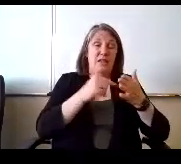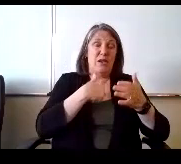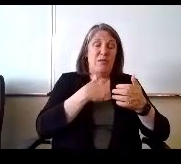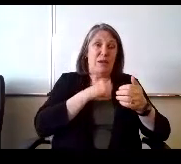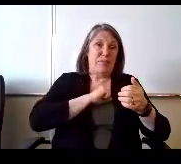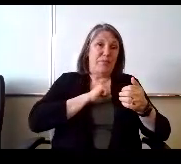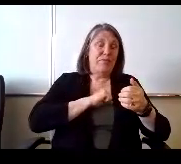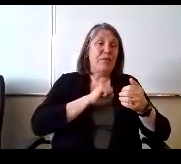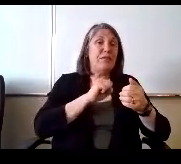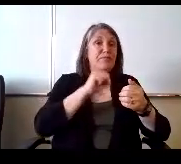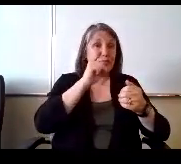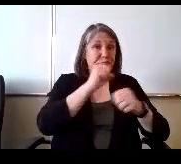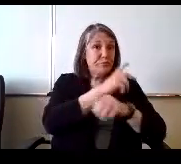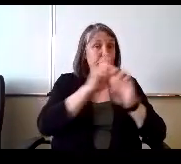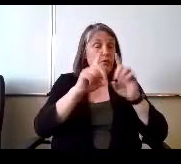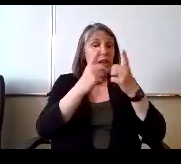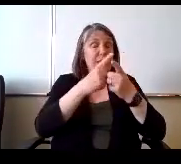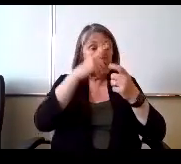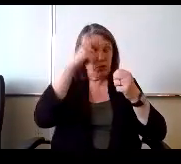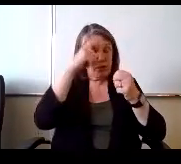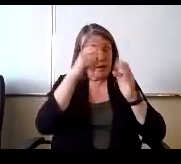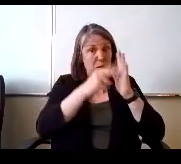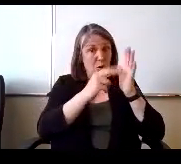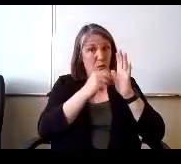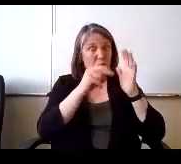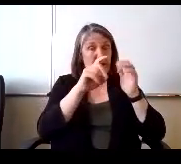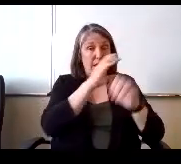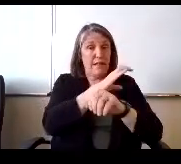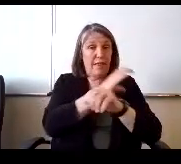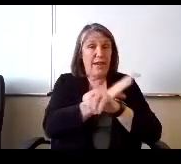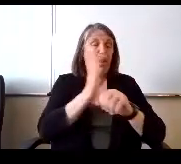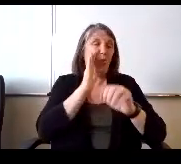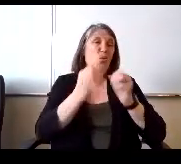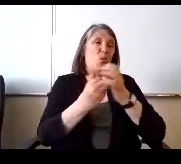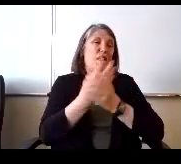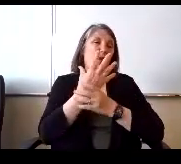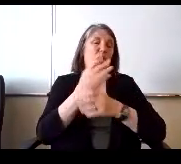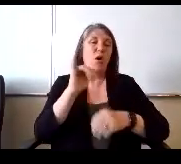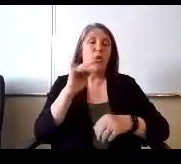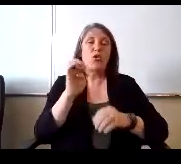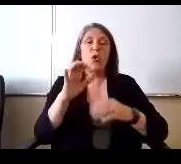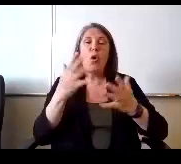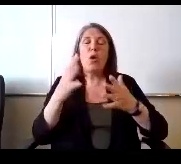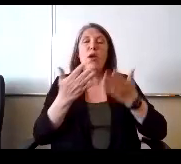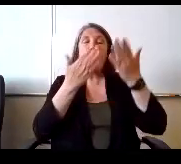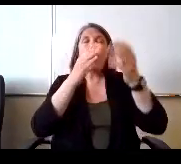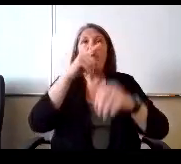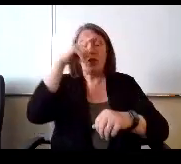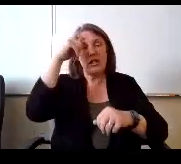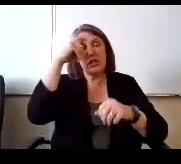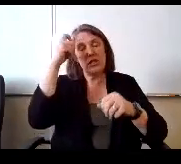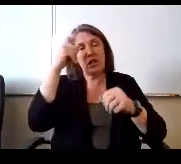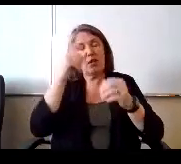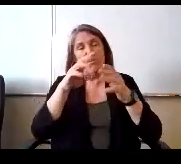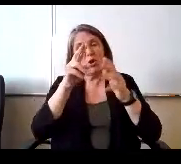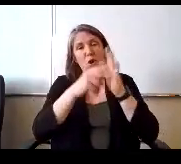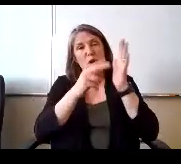will continue to grow as well. We already Joe already offered summer reading through a curriculum called Spire every summer in summer school,